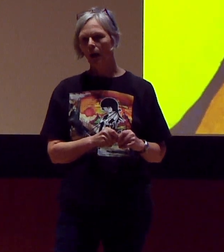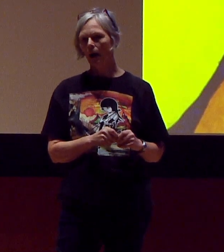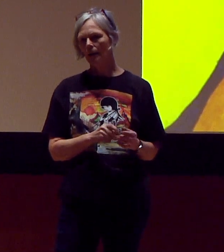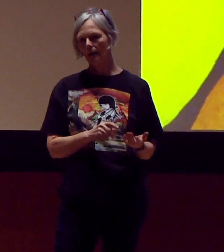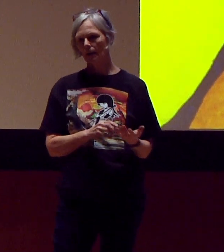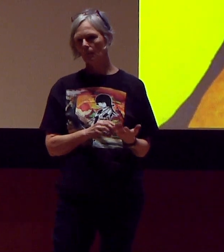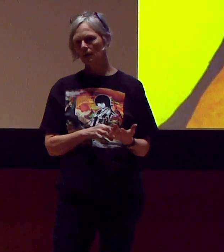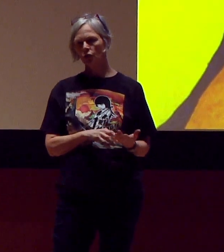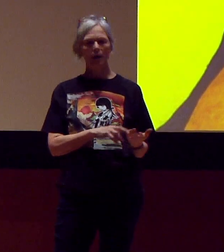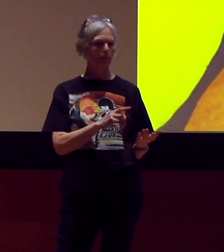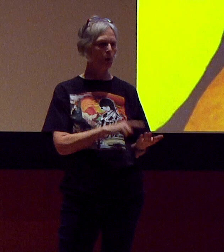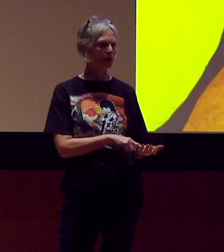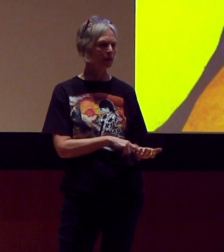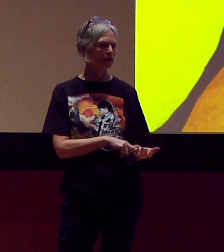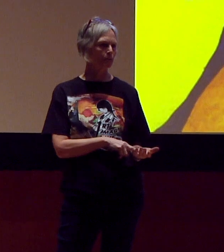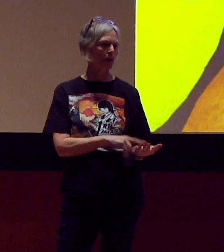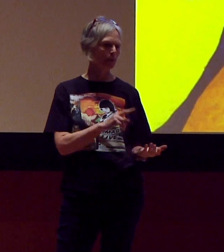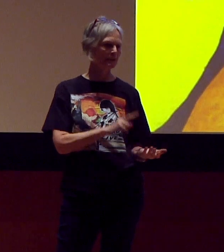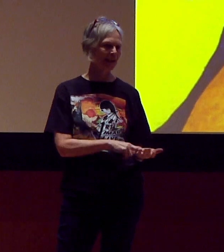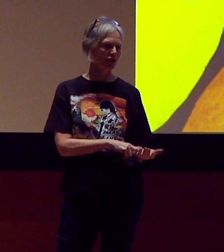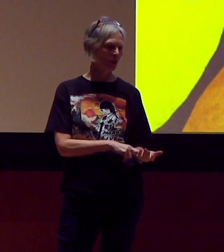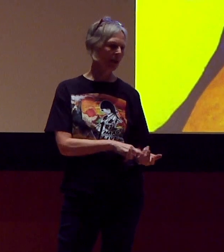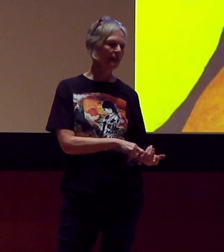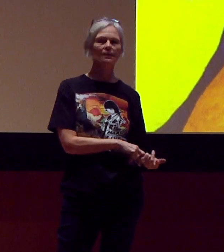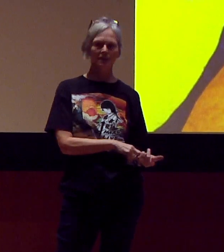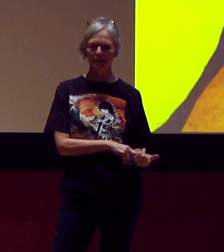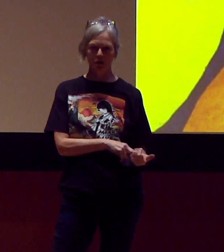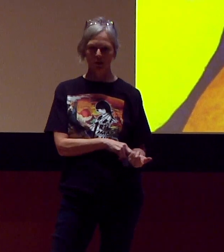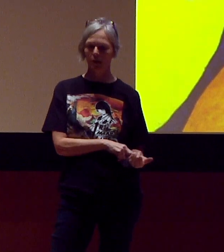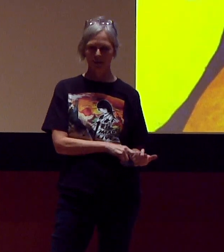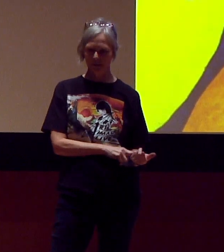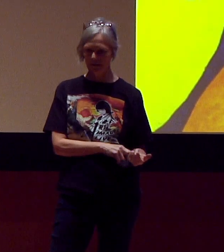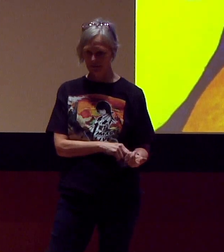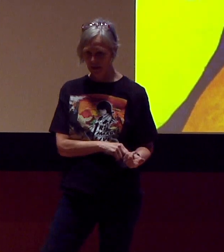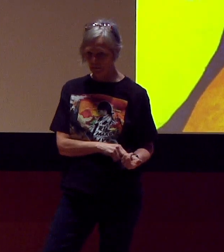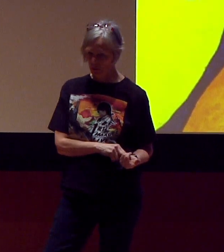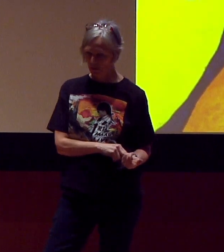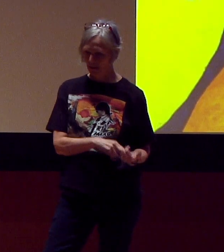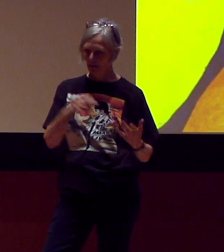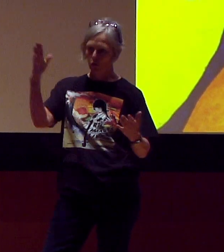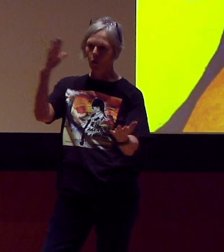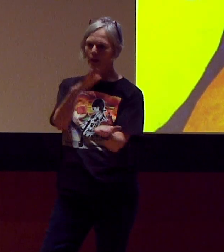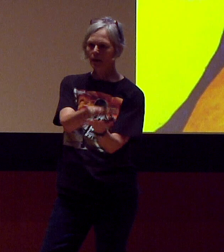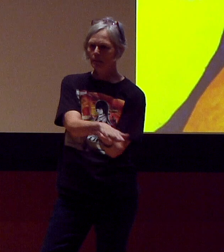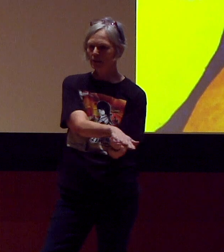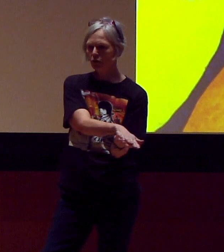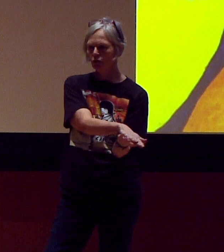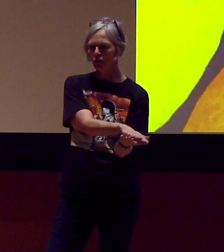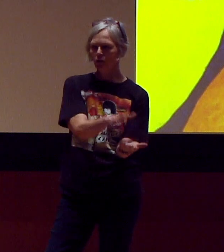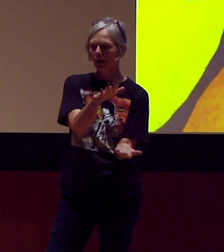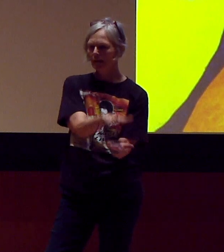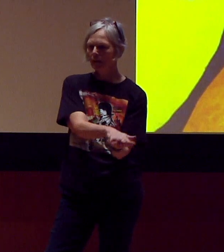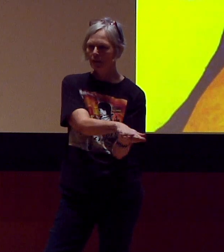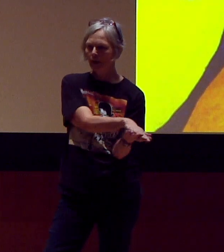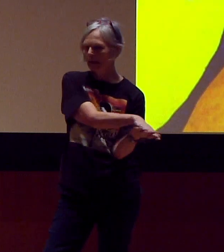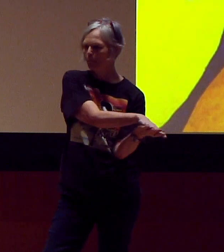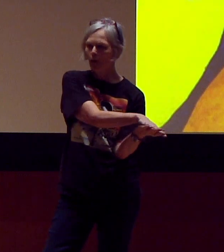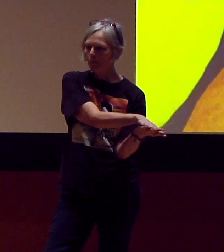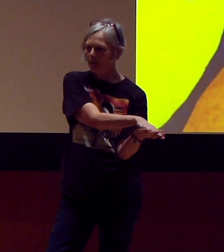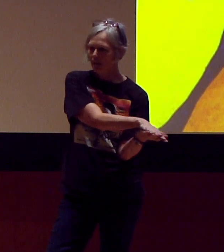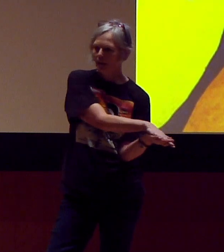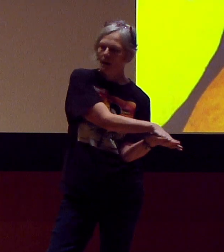I am not proud of this, but I am a section 8 senior on the disabled, low-income, and social security. I live in a tiny apartment.